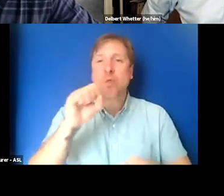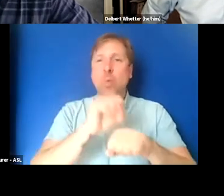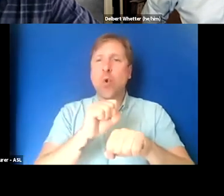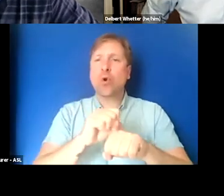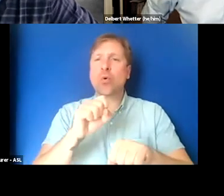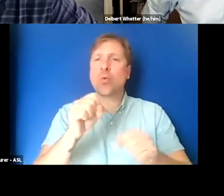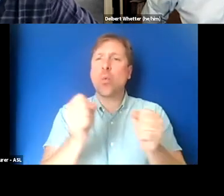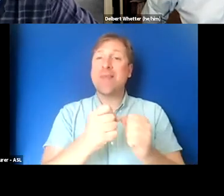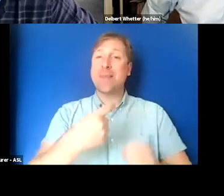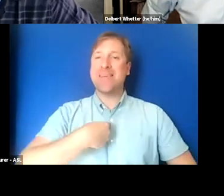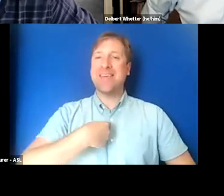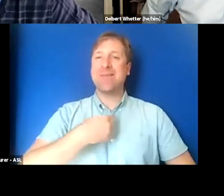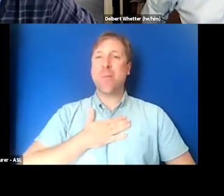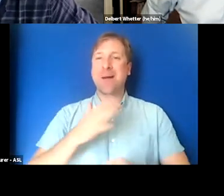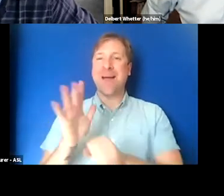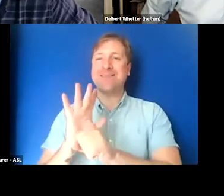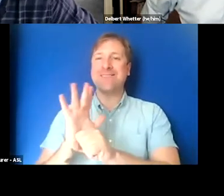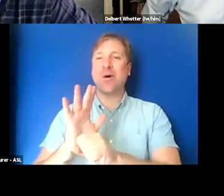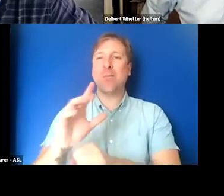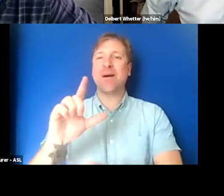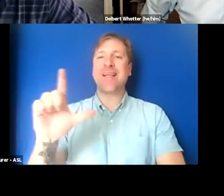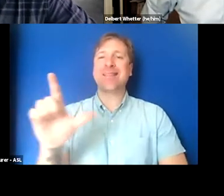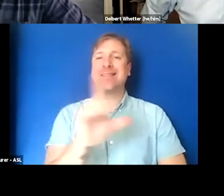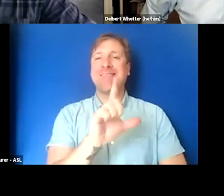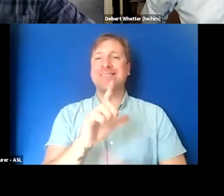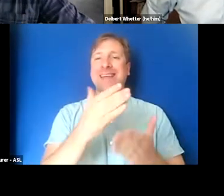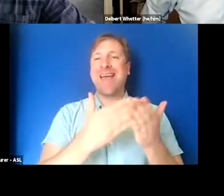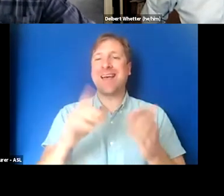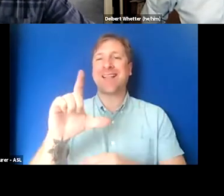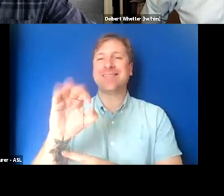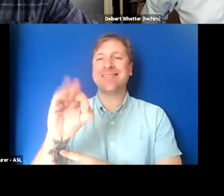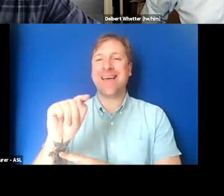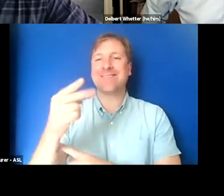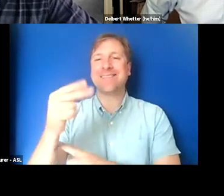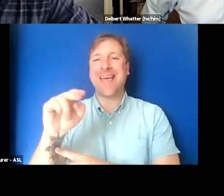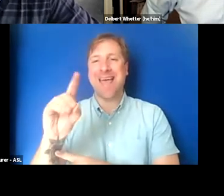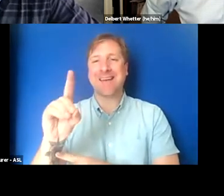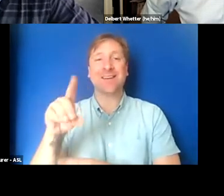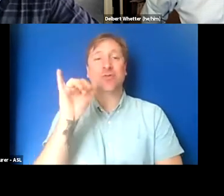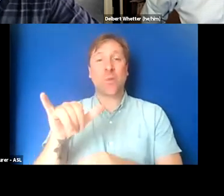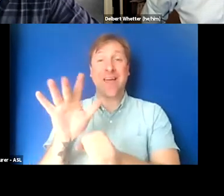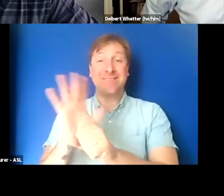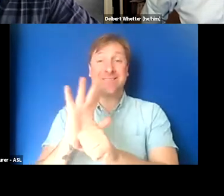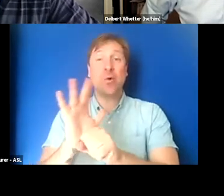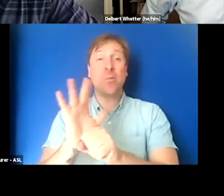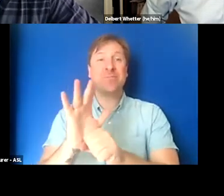with me for the film “For the Left Hand”, where it's a film about someone who,